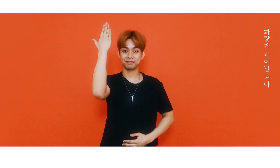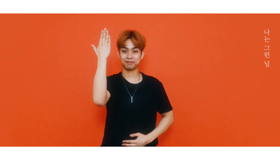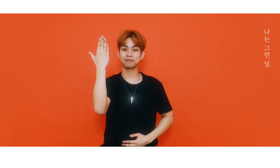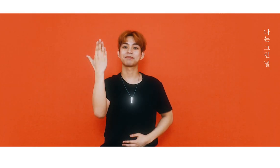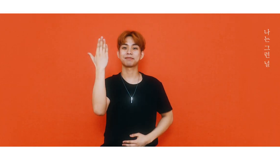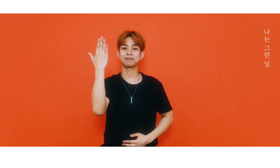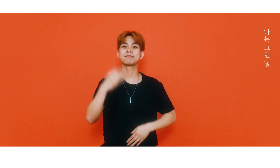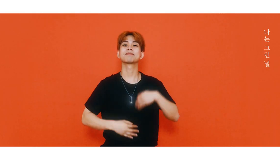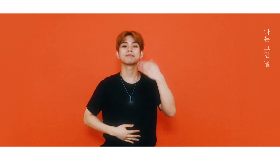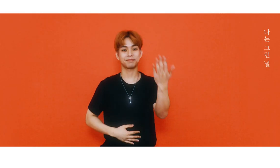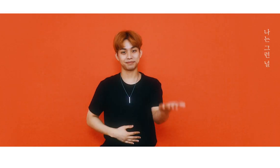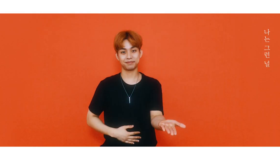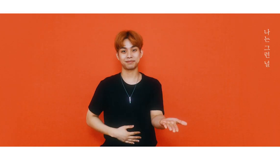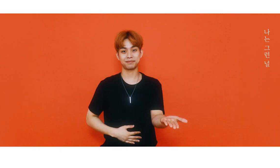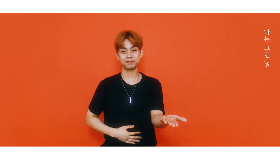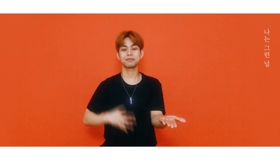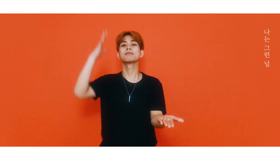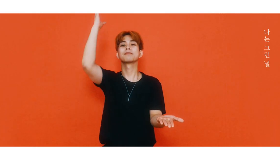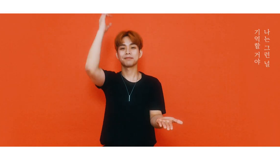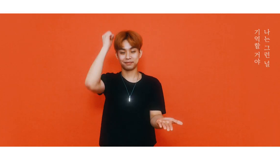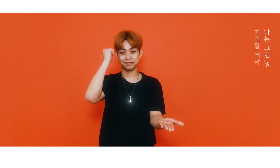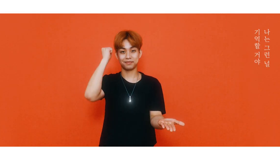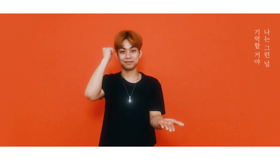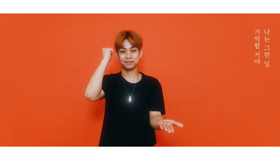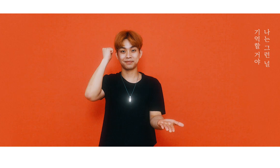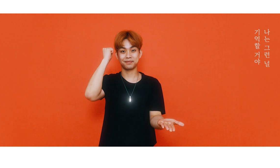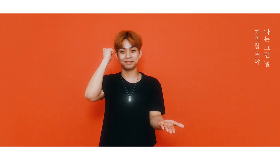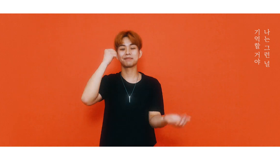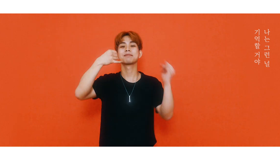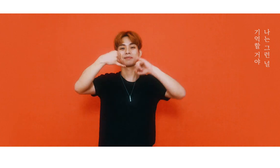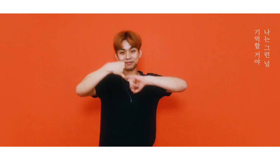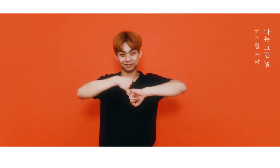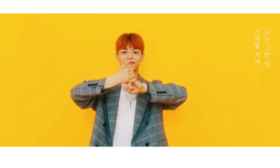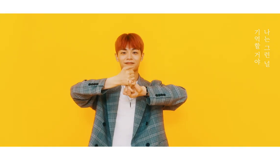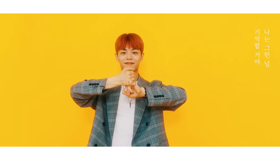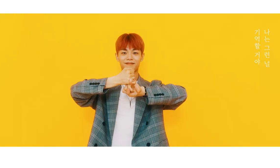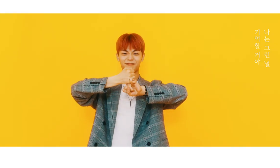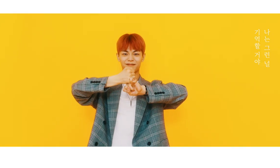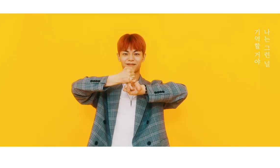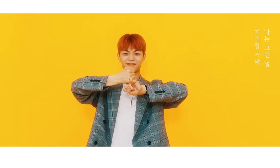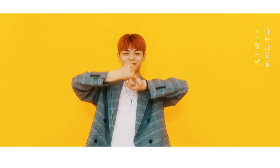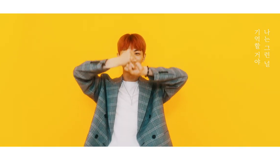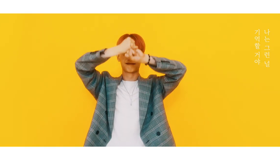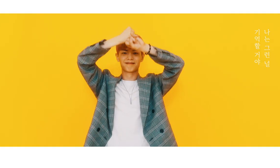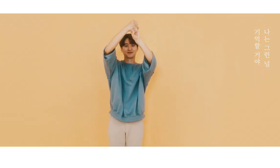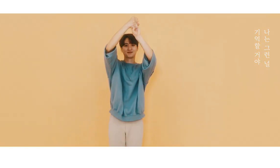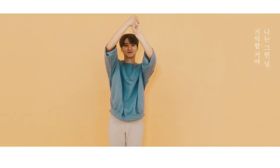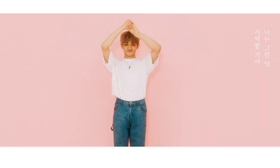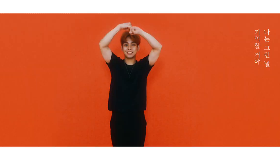I will remember you like that